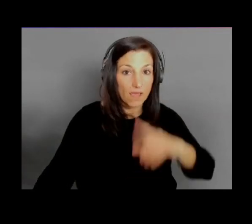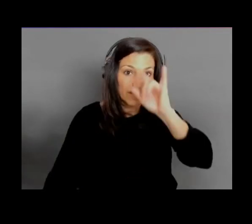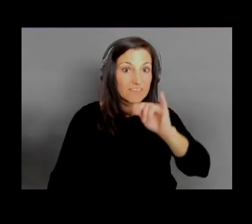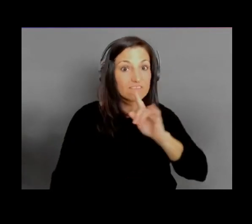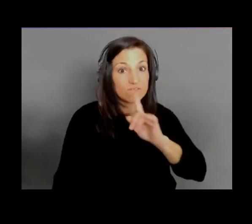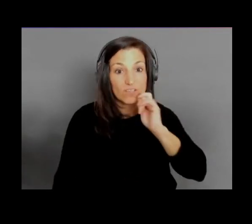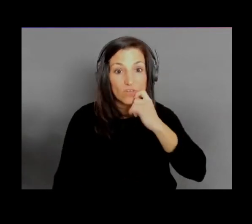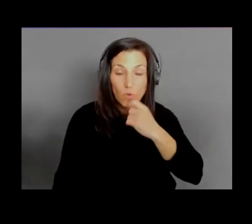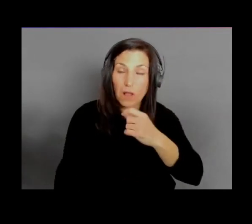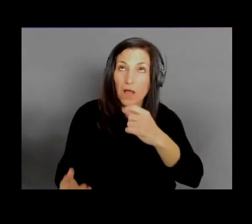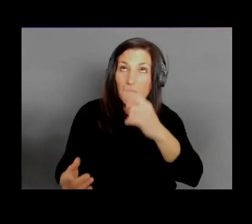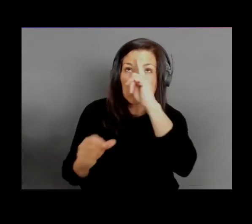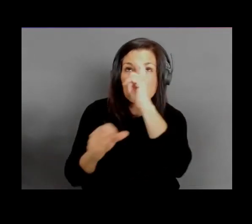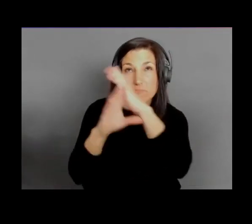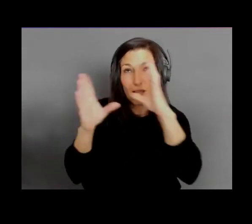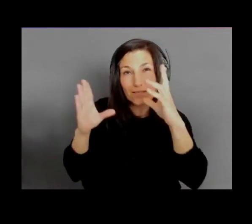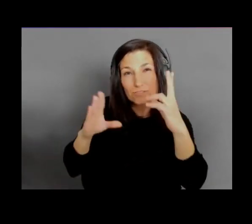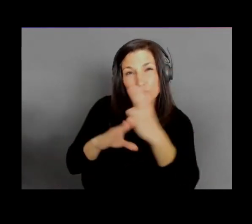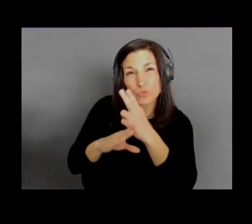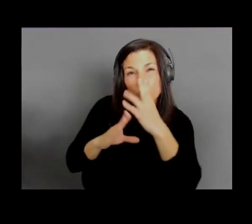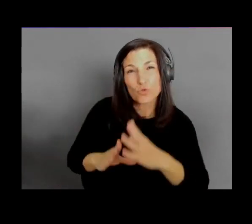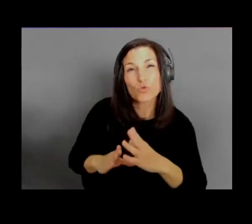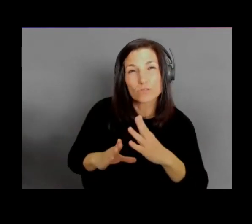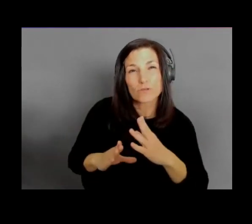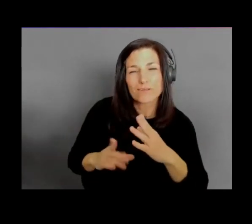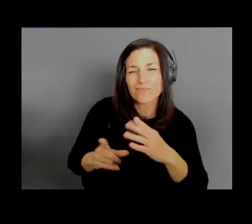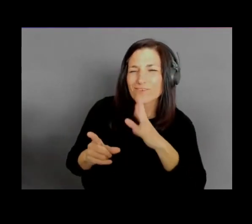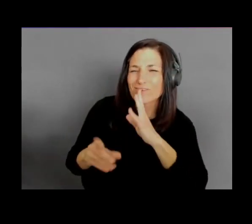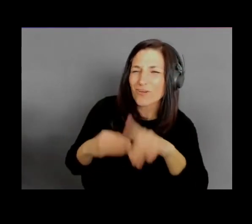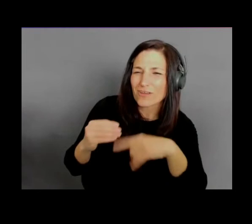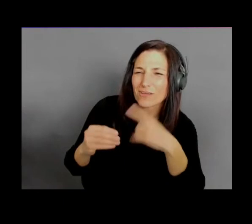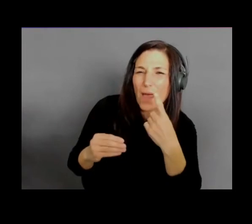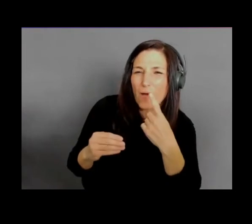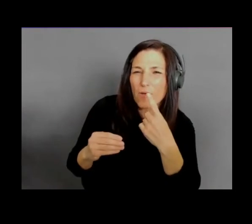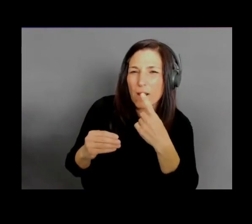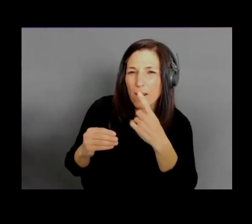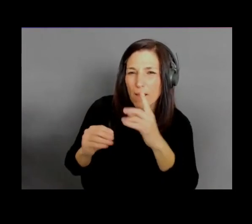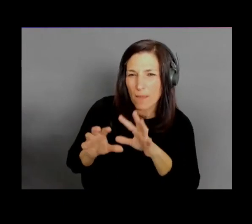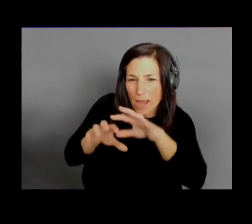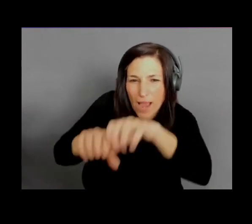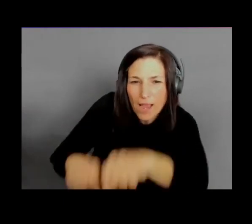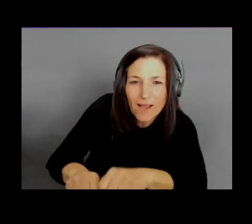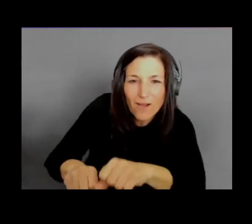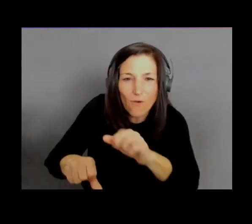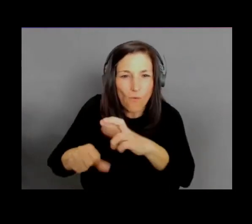and acquisitions, you kind of need to set up a clean room and a place where you can talk